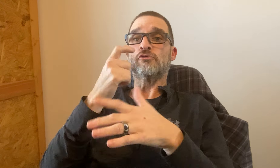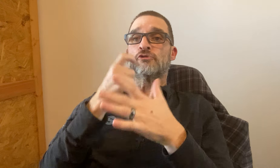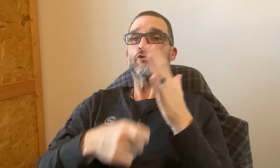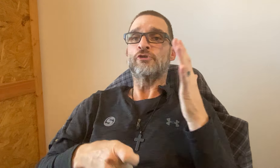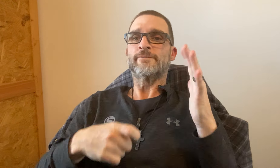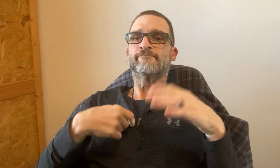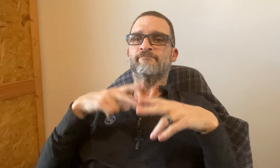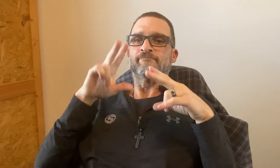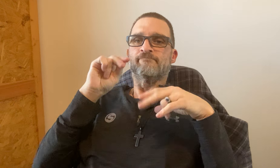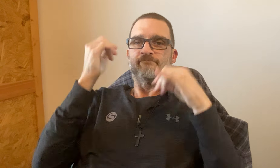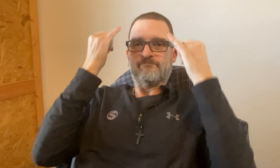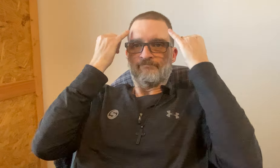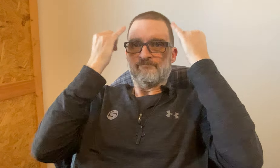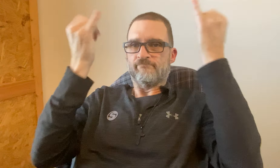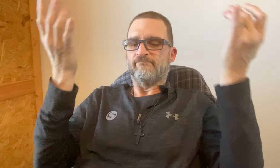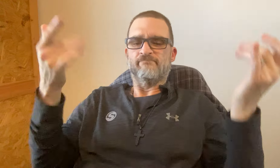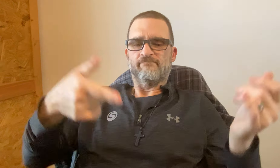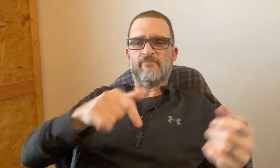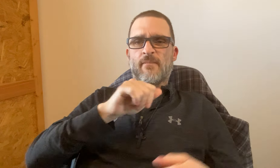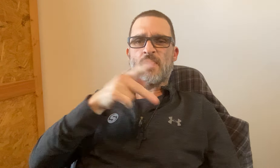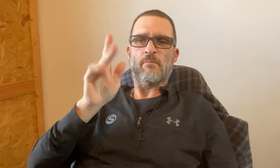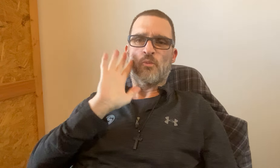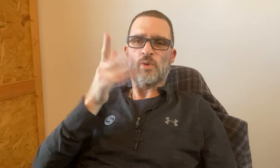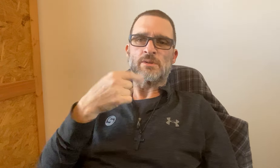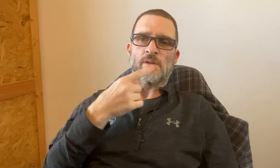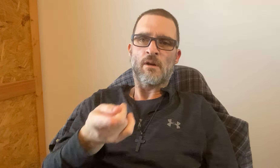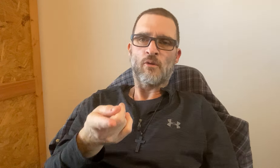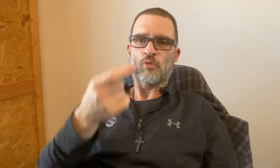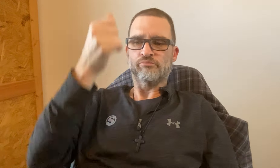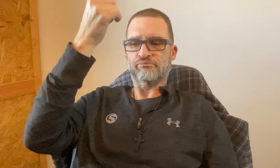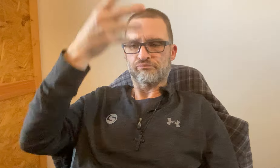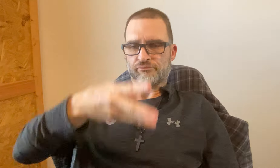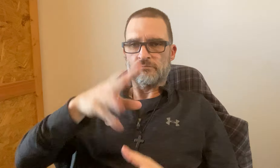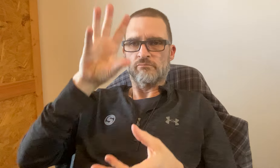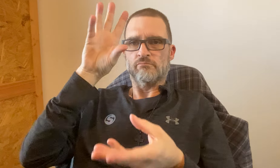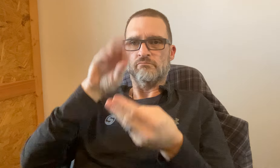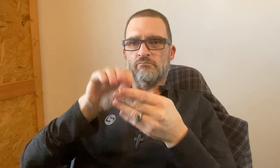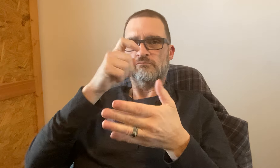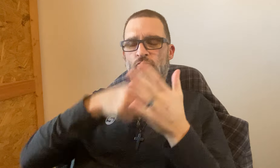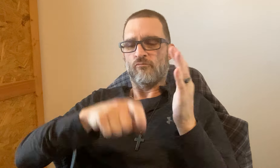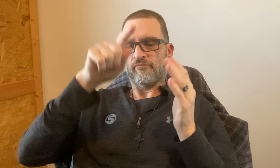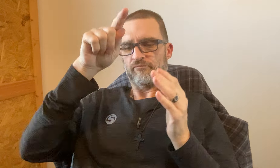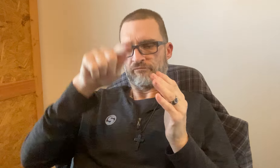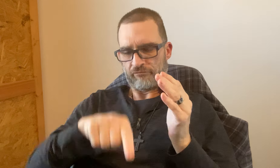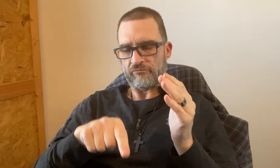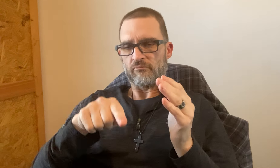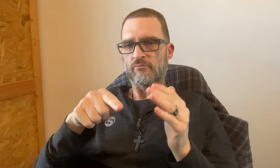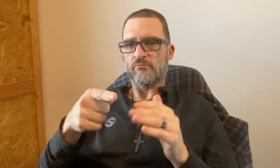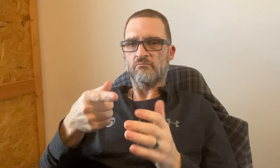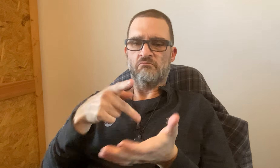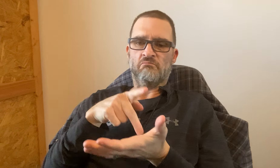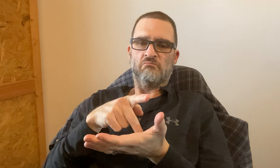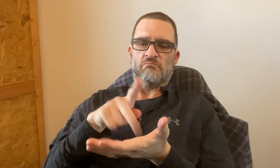The shipping costs - I have no idea. The app will tell you the total cost.